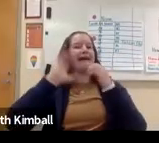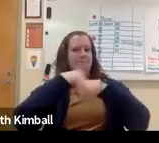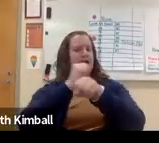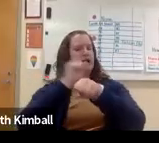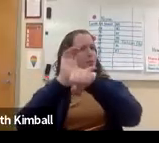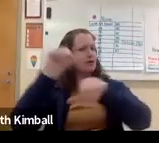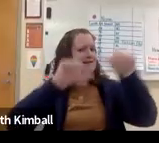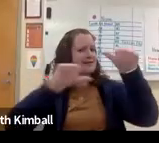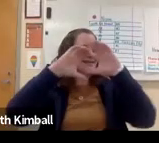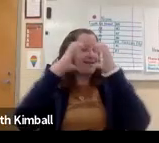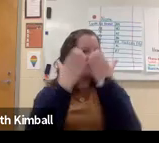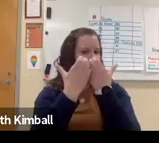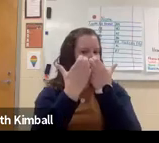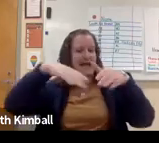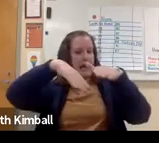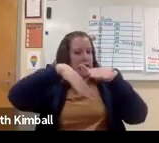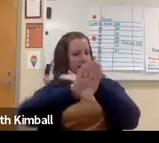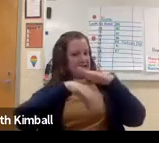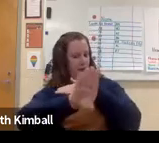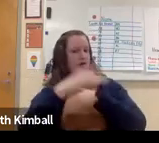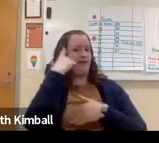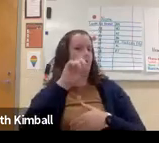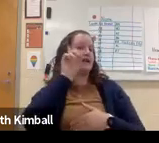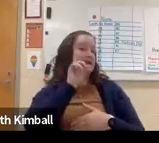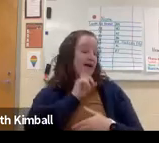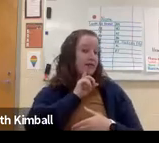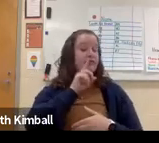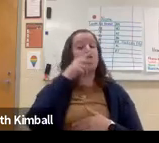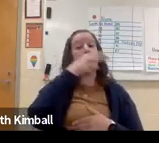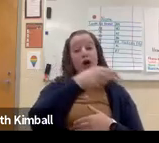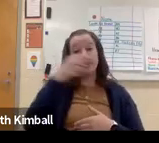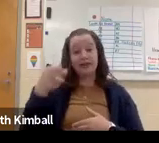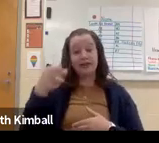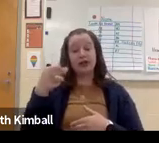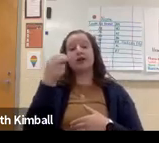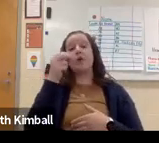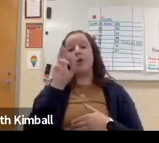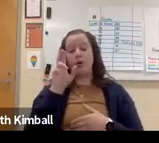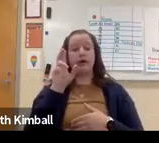This evening, we'll be talking about how to make computer science accessible for deaf students